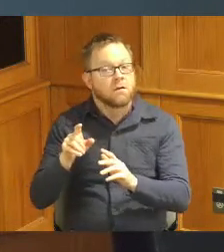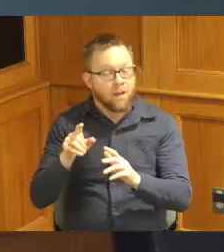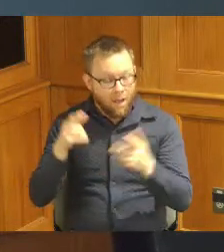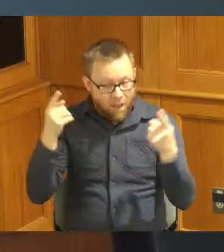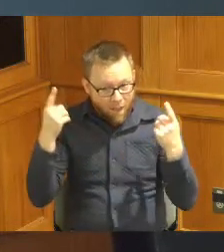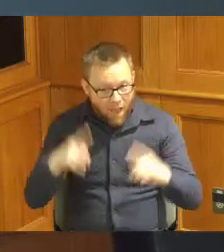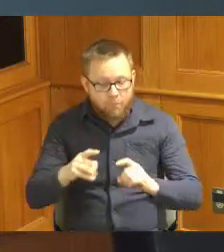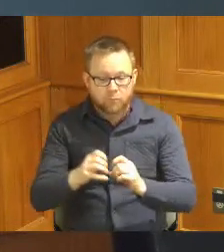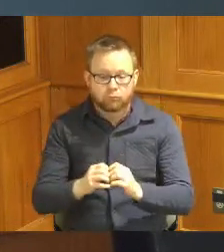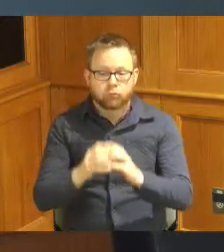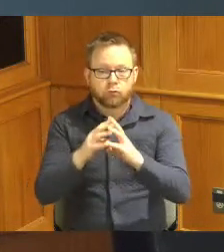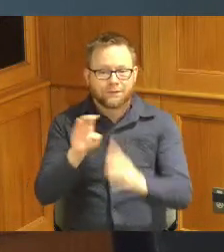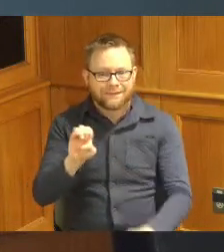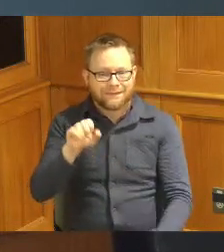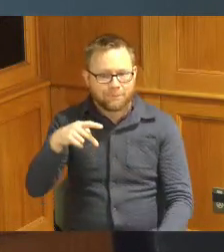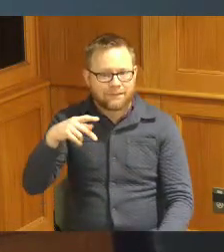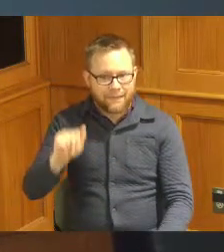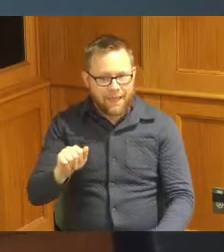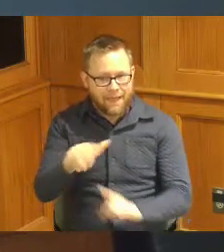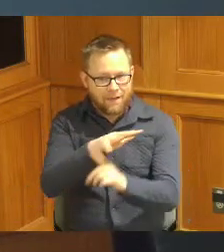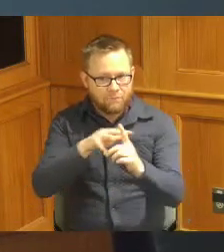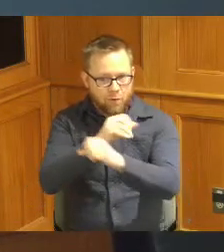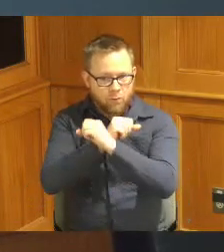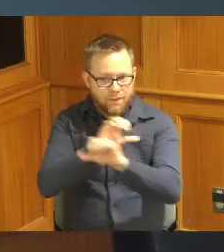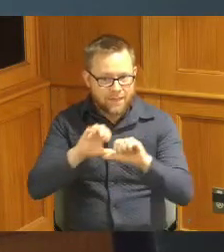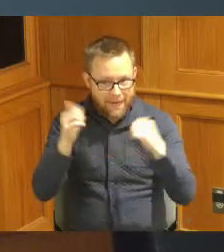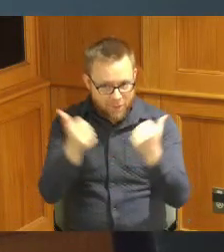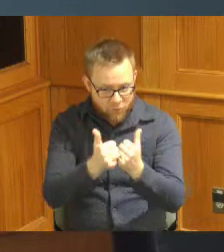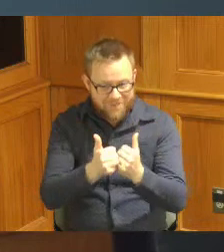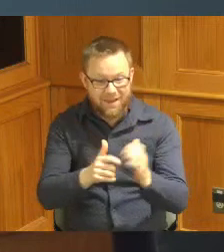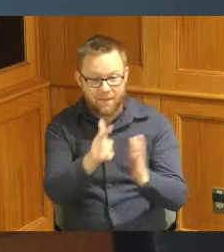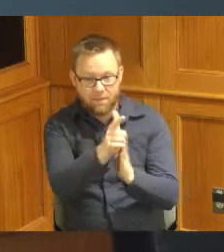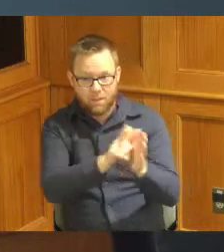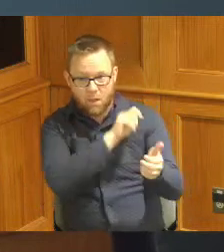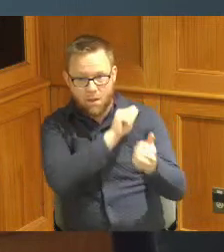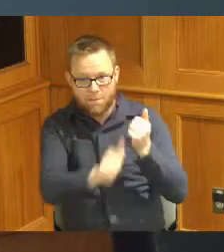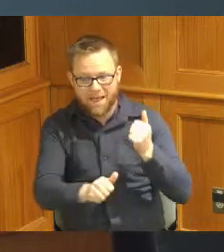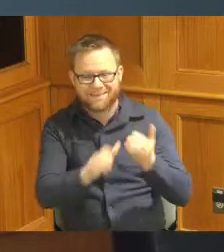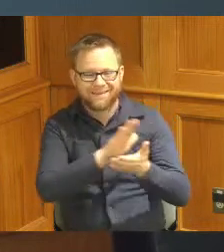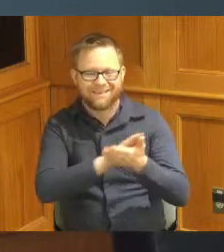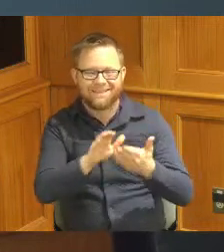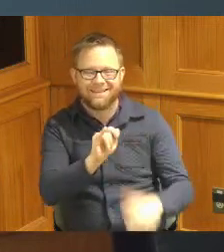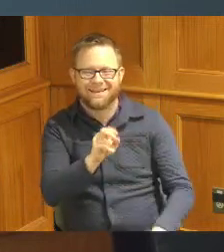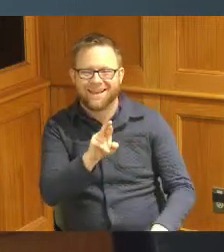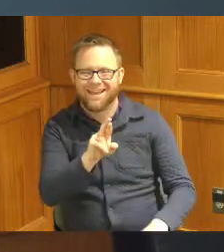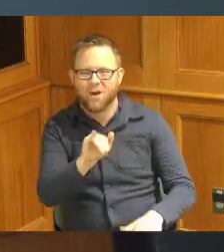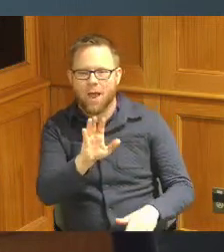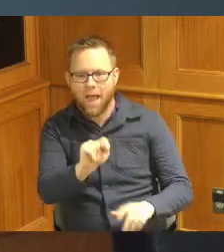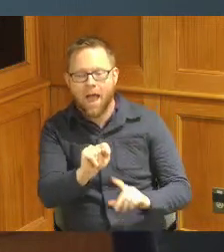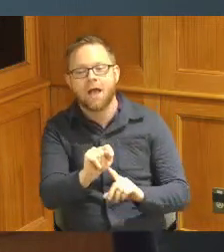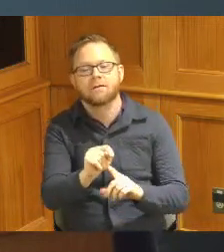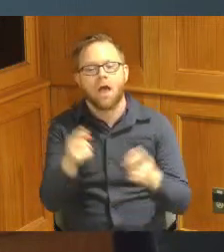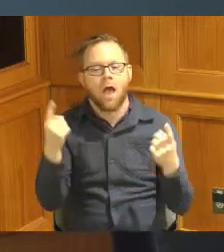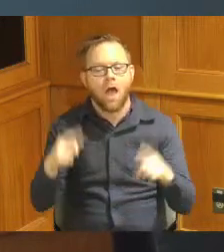Agency and the passage of the Clean Air Act whereas residents of Hamilton County First